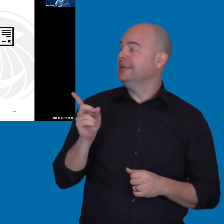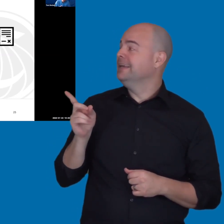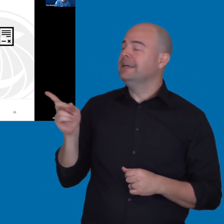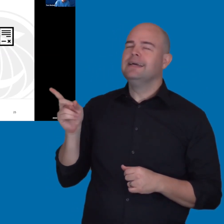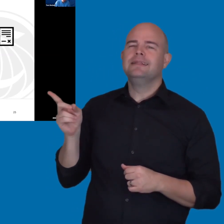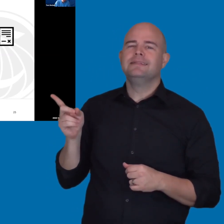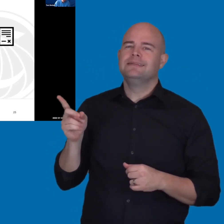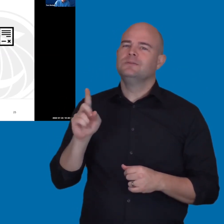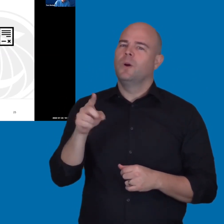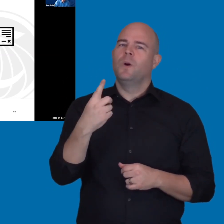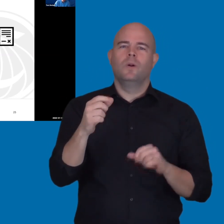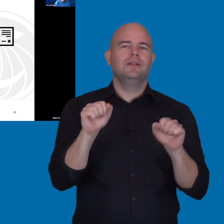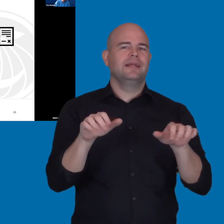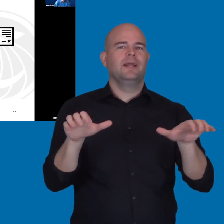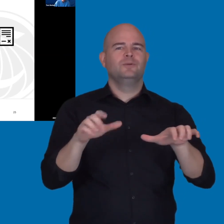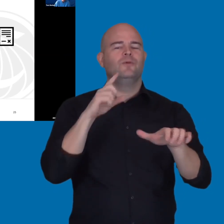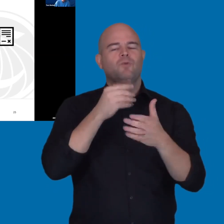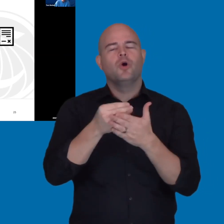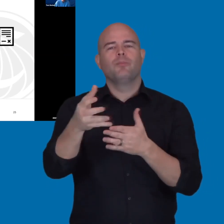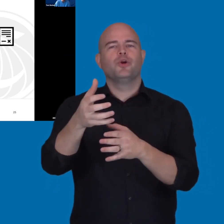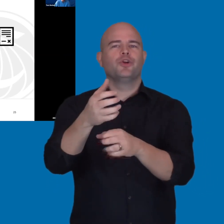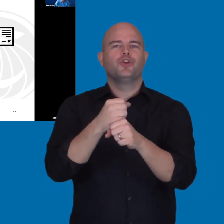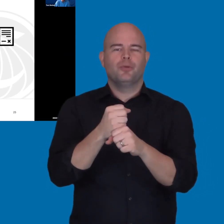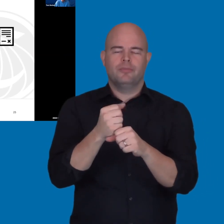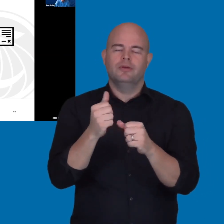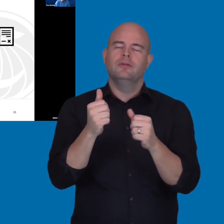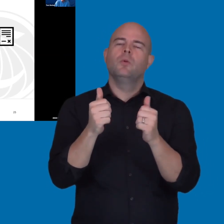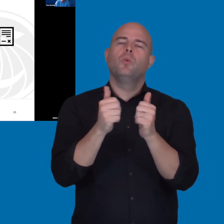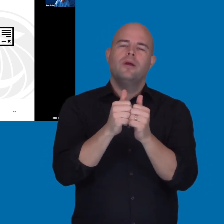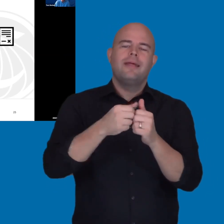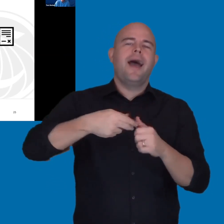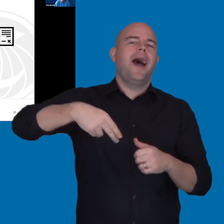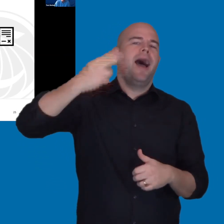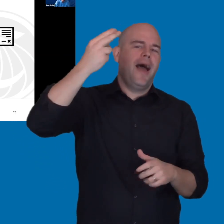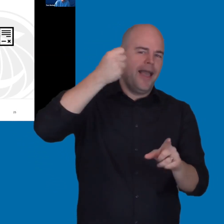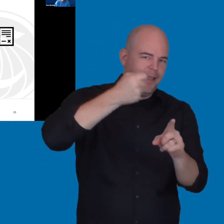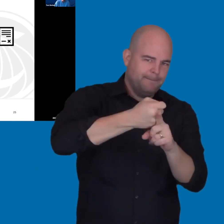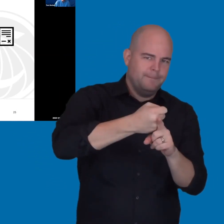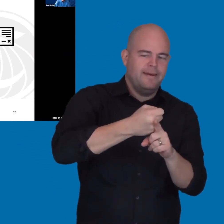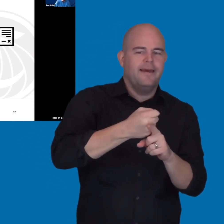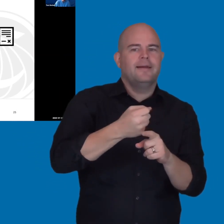do for procurements that are the higher impact, the higher dollar amount.